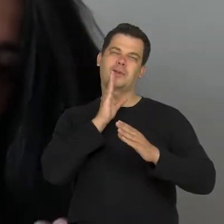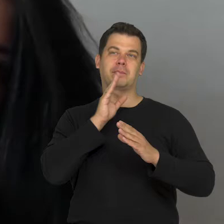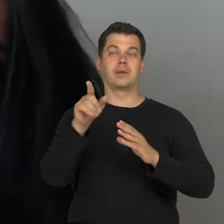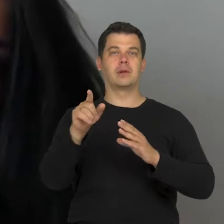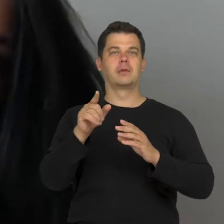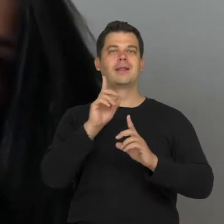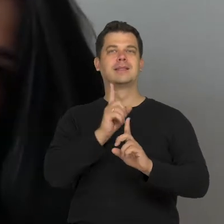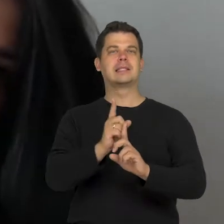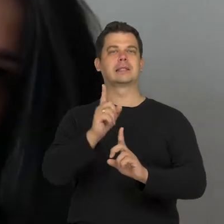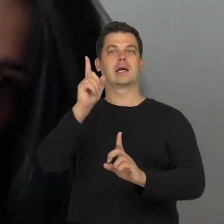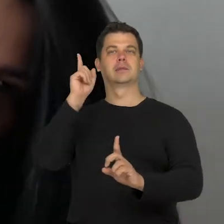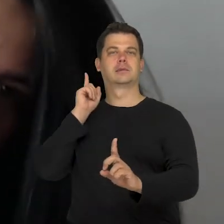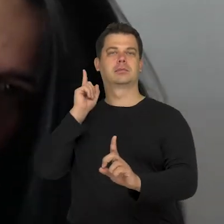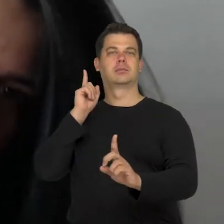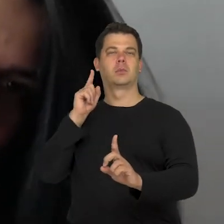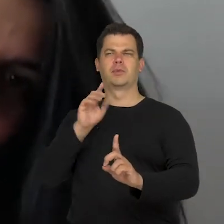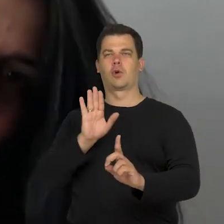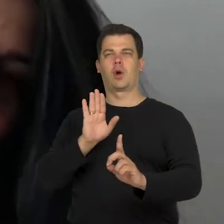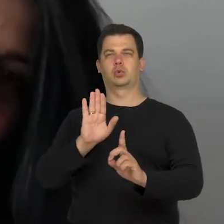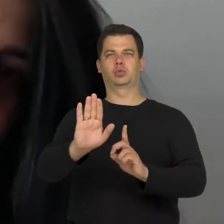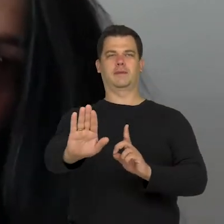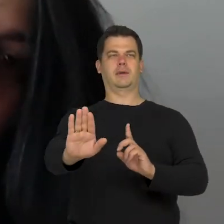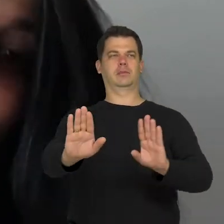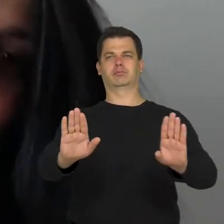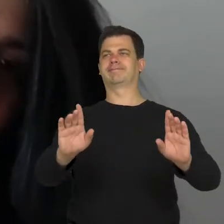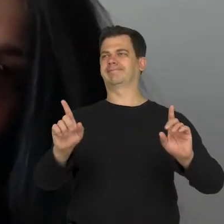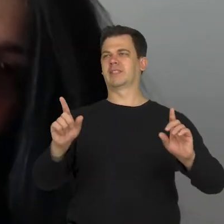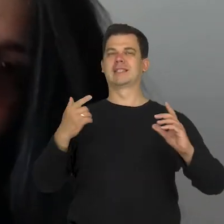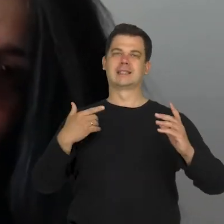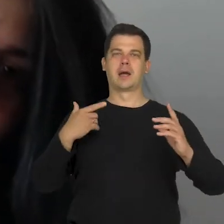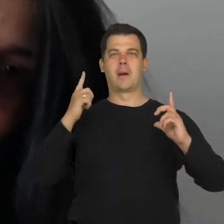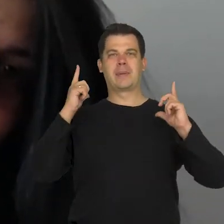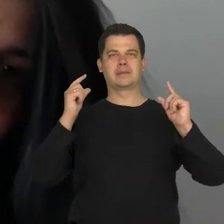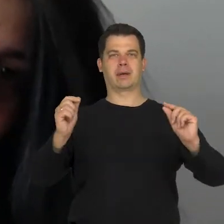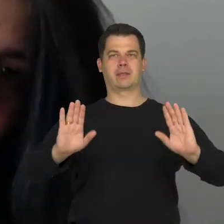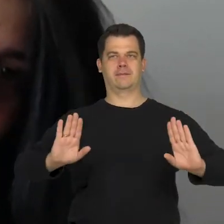Something like distancing yourself from the image and trying to create a dialogue with it